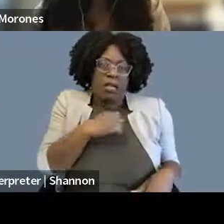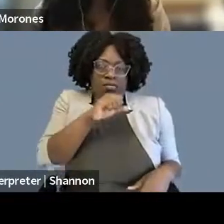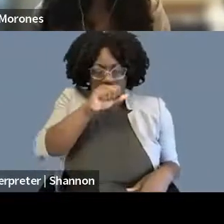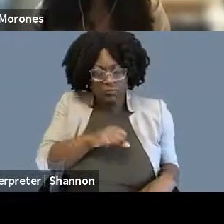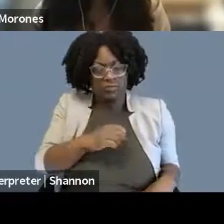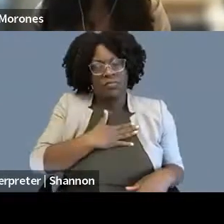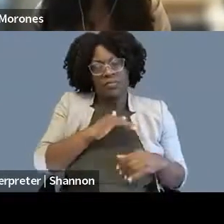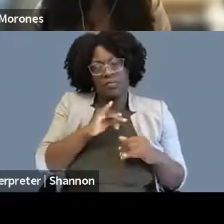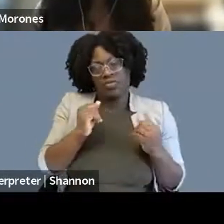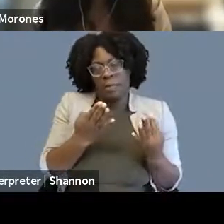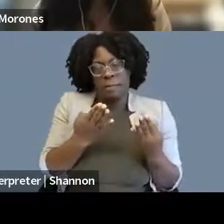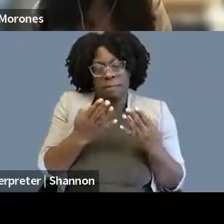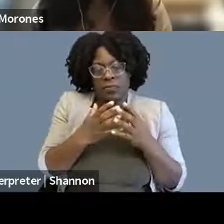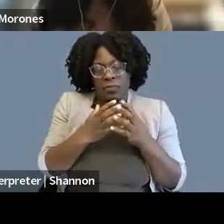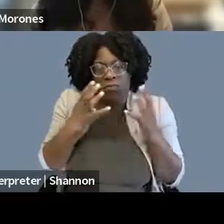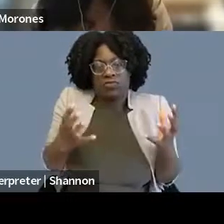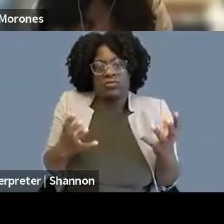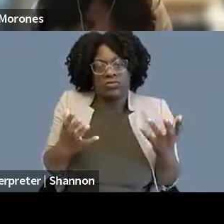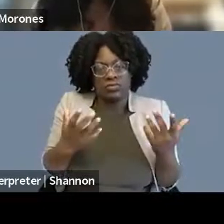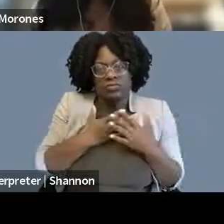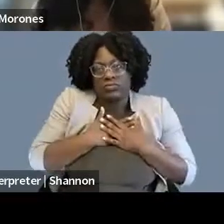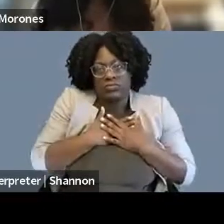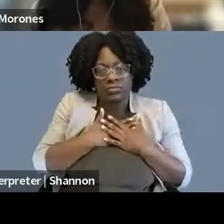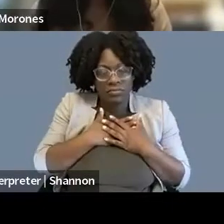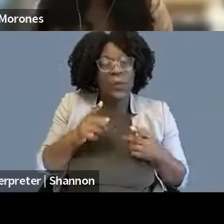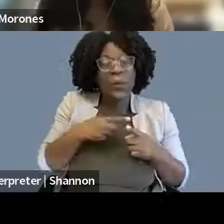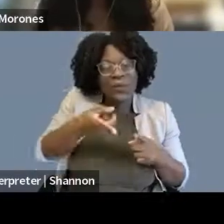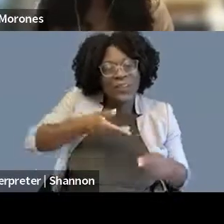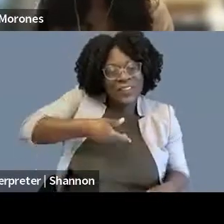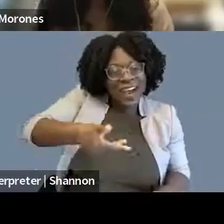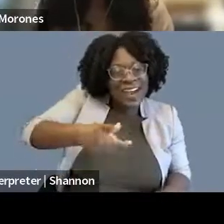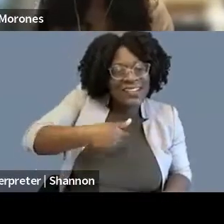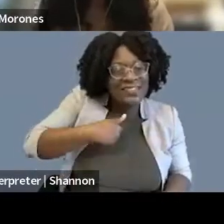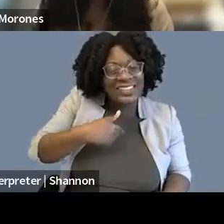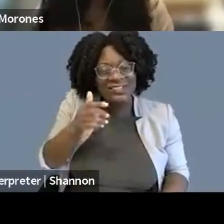And when you guys invited me to speak here, that was the number one thing I was excited to talk about,